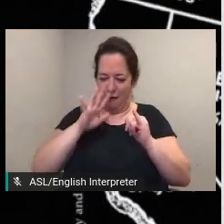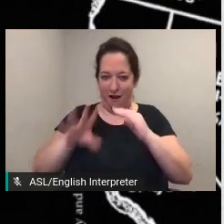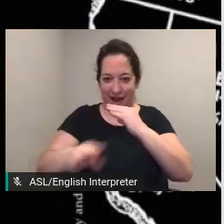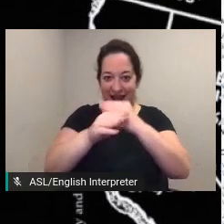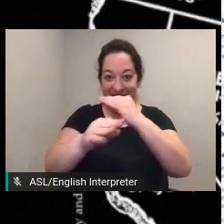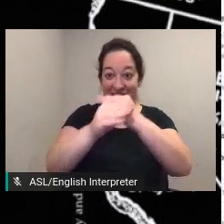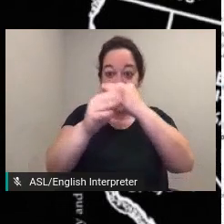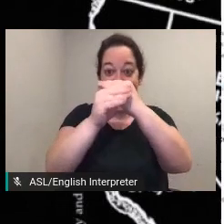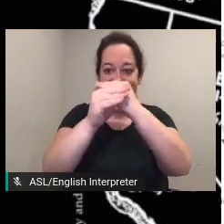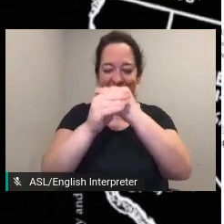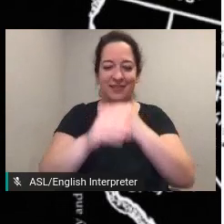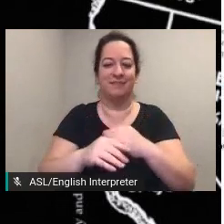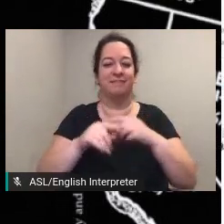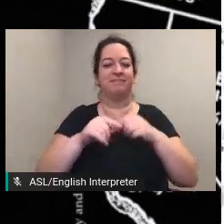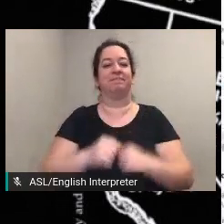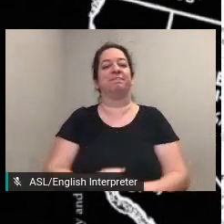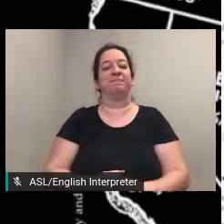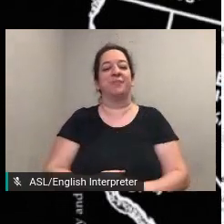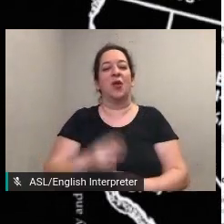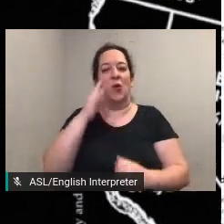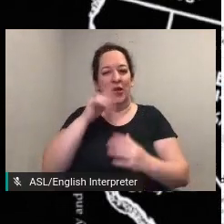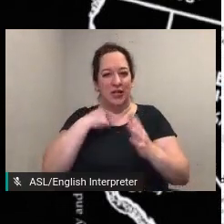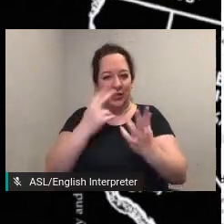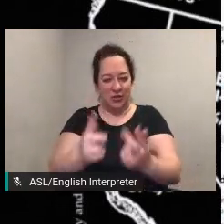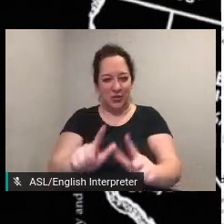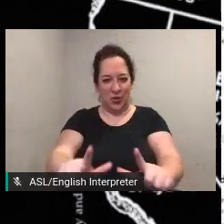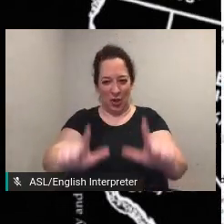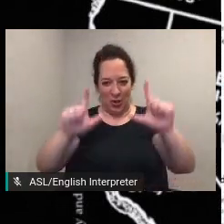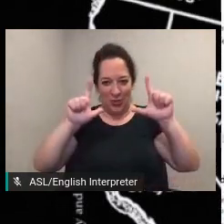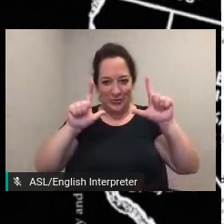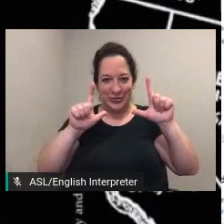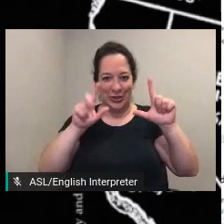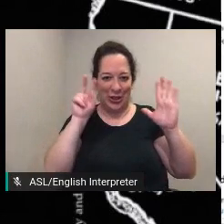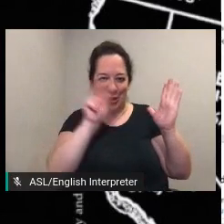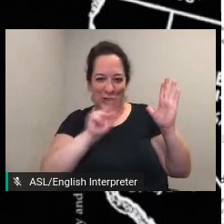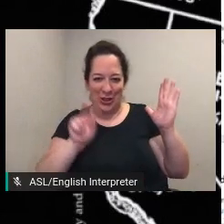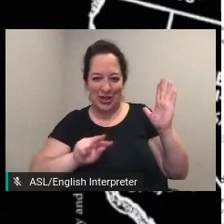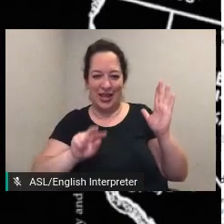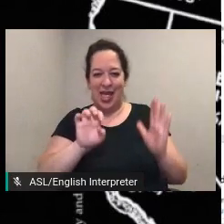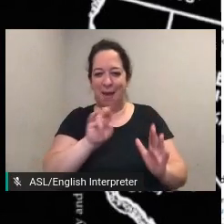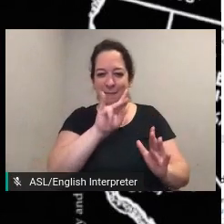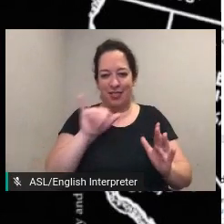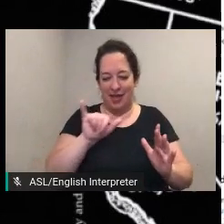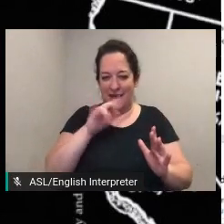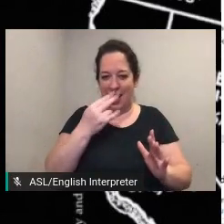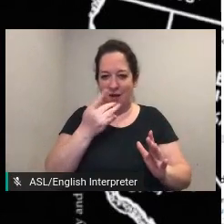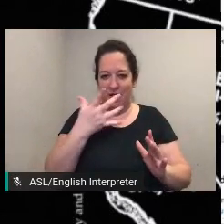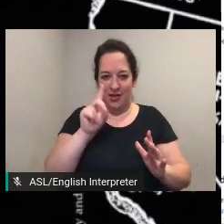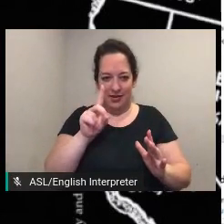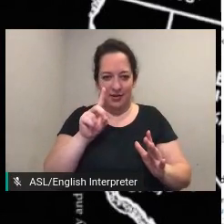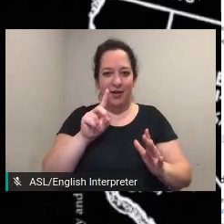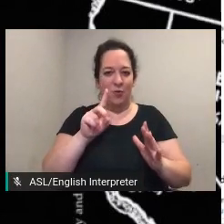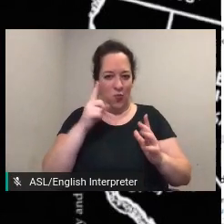let's take a closer look at emily howland to start identifying relationships and looking for correspondence